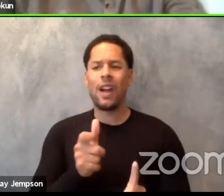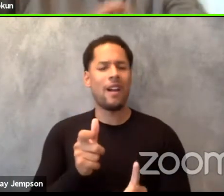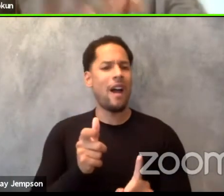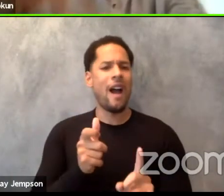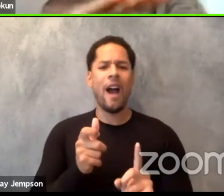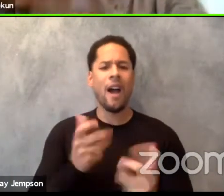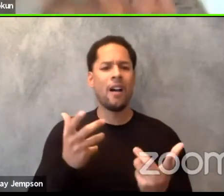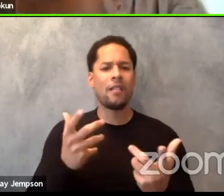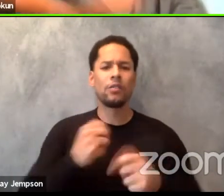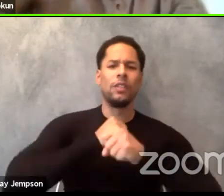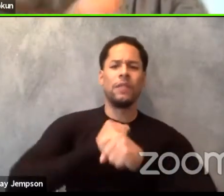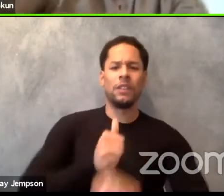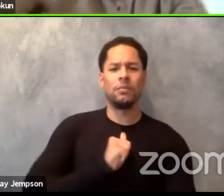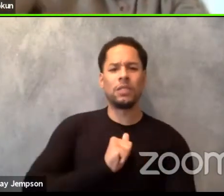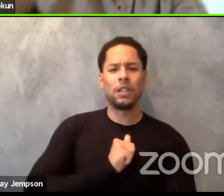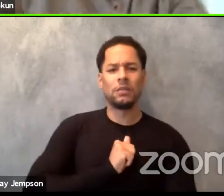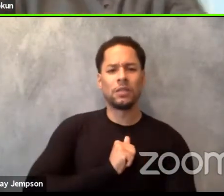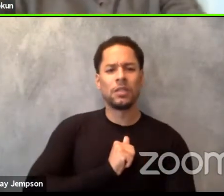"Child, I am not here to help your understanding."